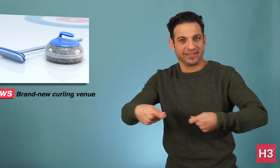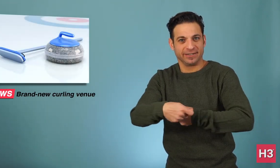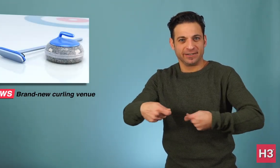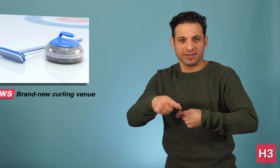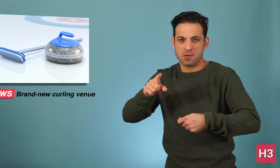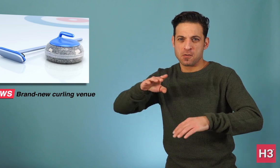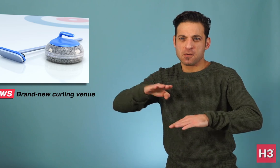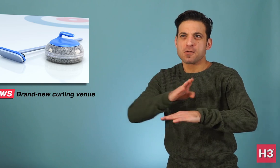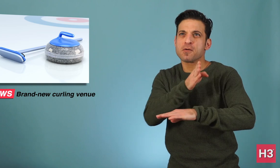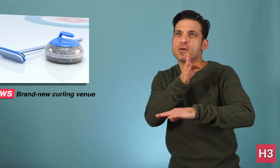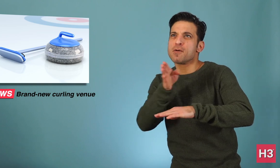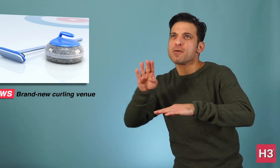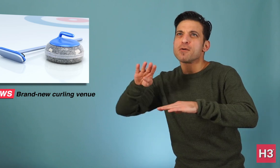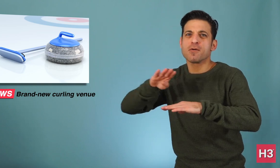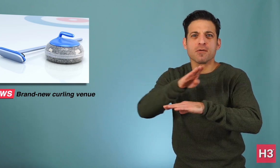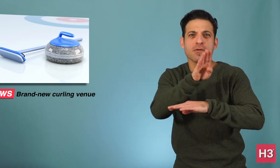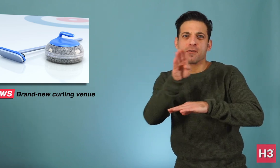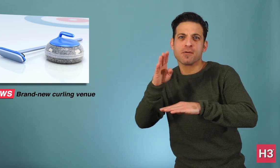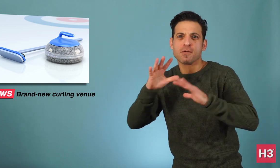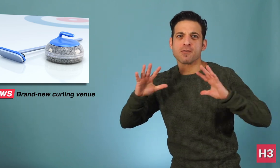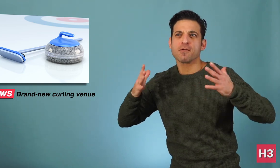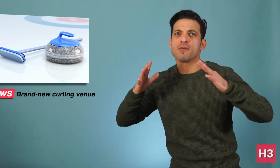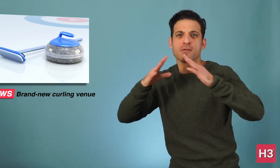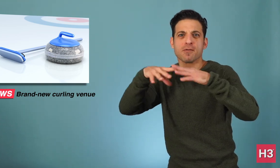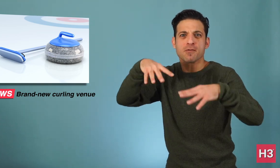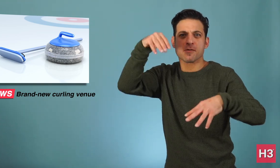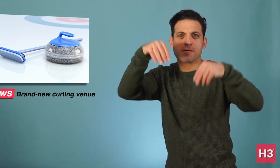the curling shortly. The roads are very